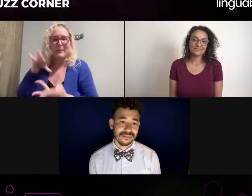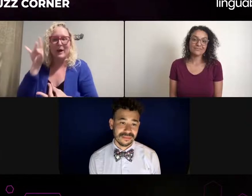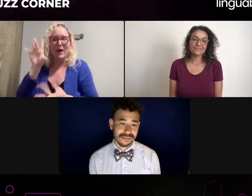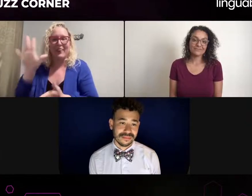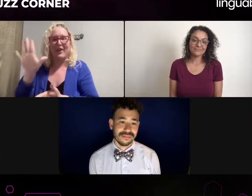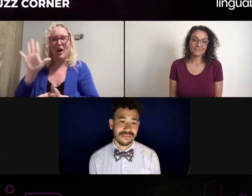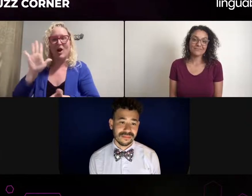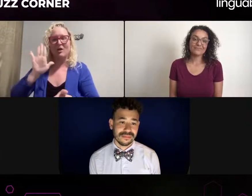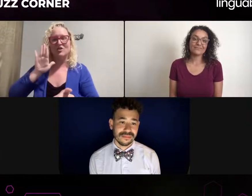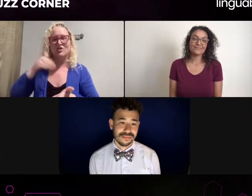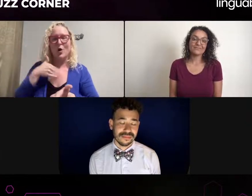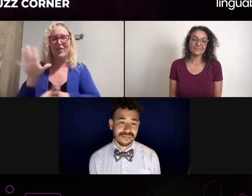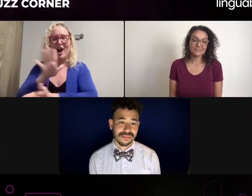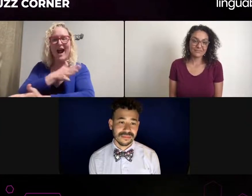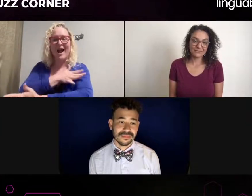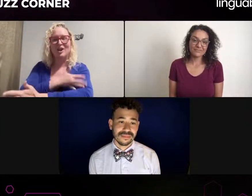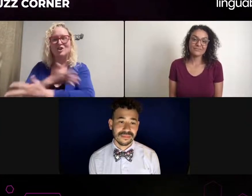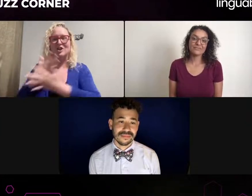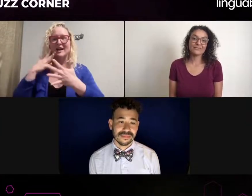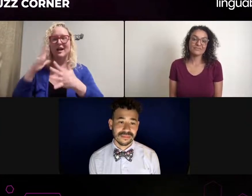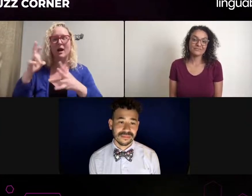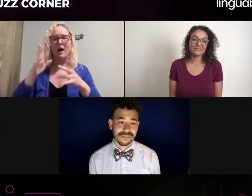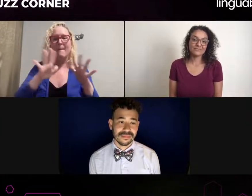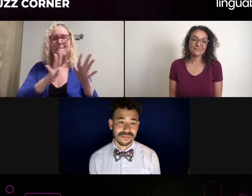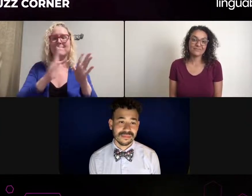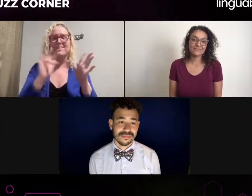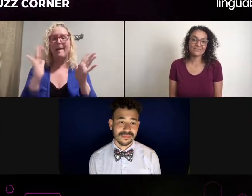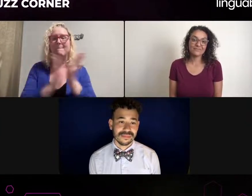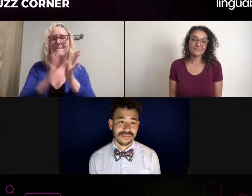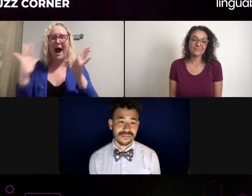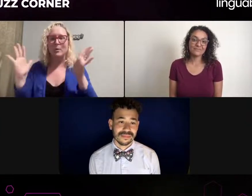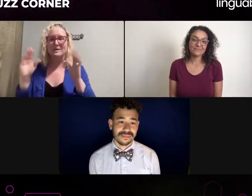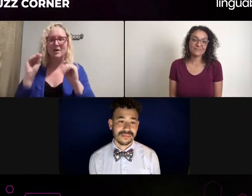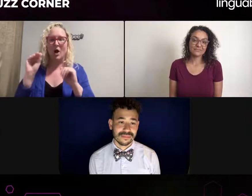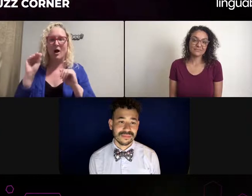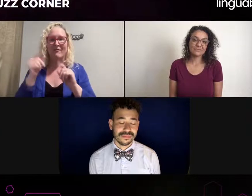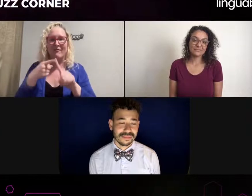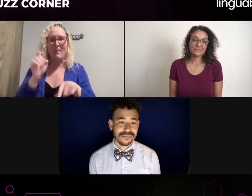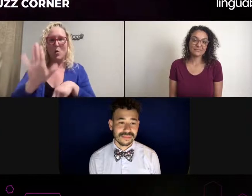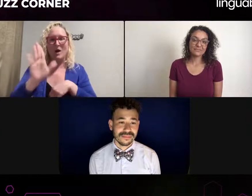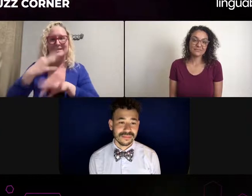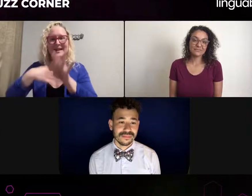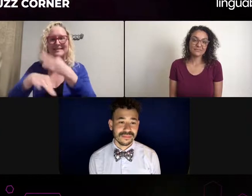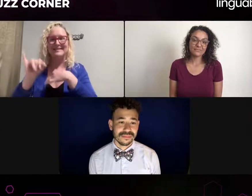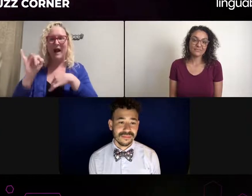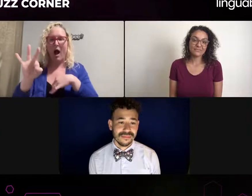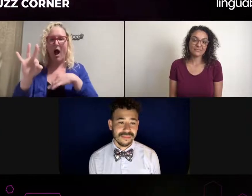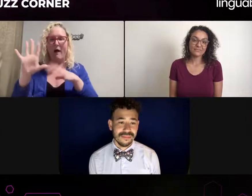I mean, I have experienced a few interpreters that I feel, absolutely: They get me. Yes. I love working with them.